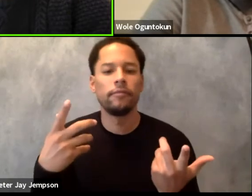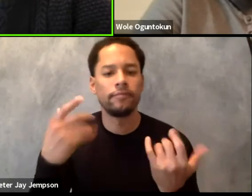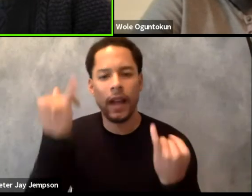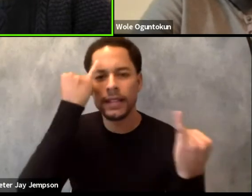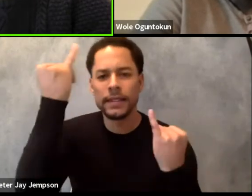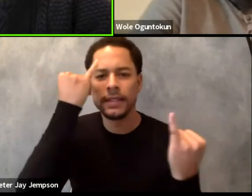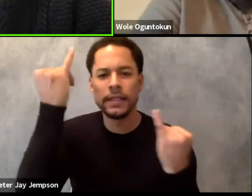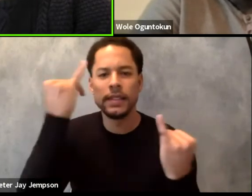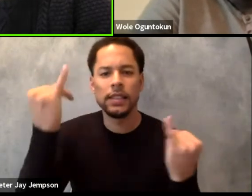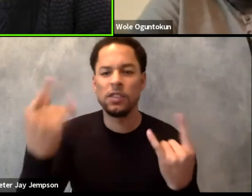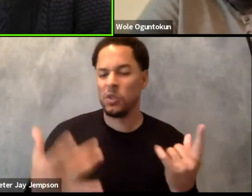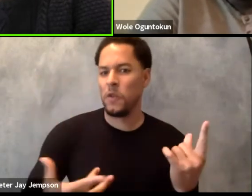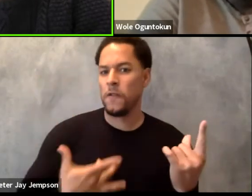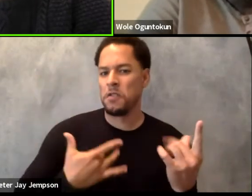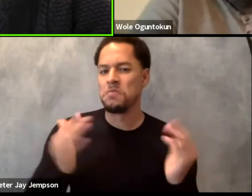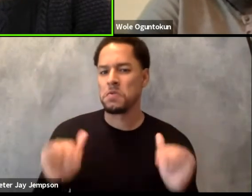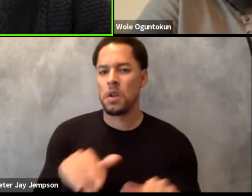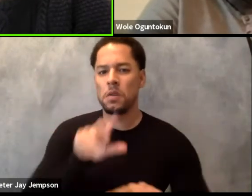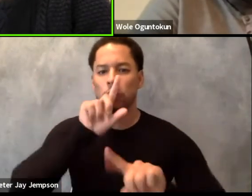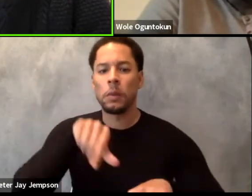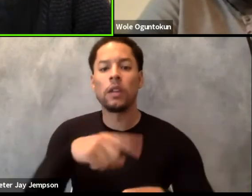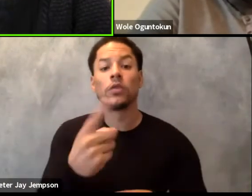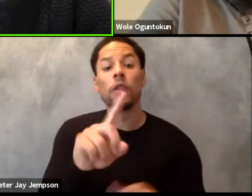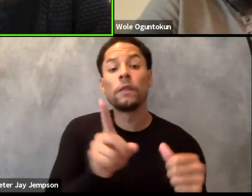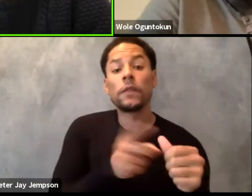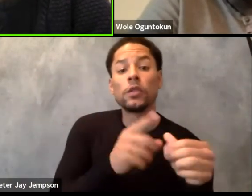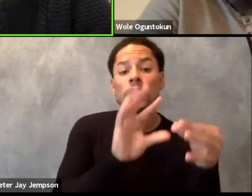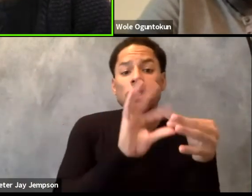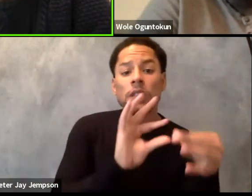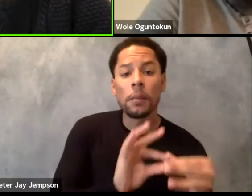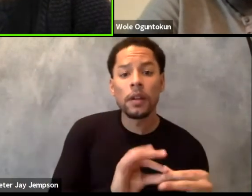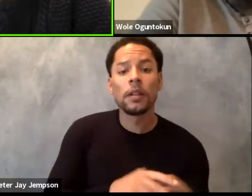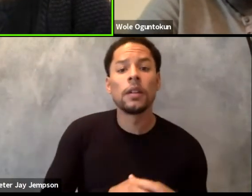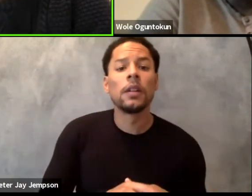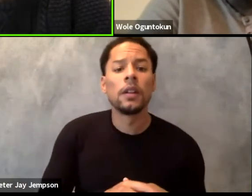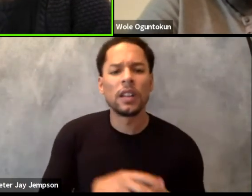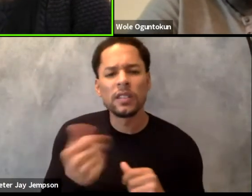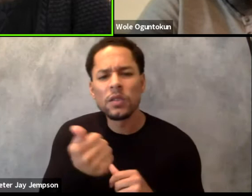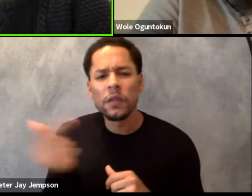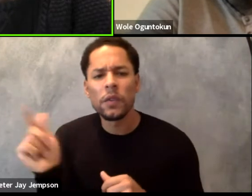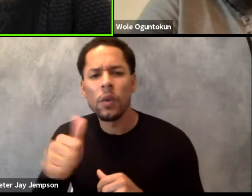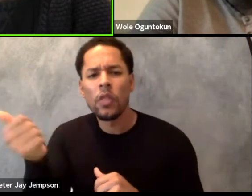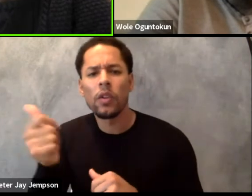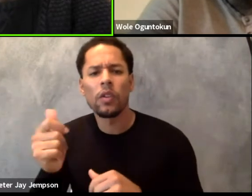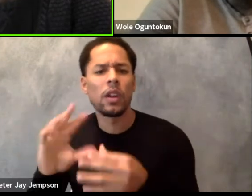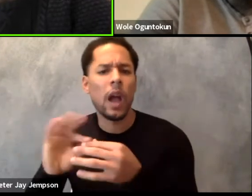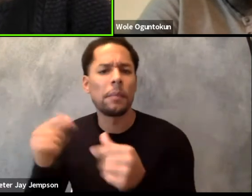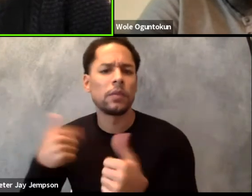So the first comment, and some the comments we've have addressed them, some question, some are yet to.